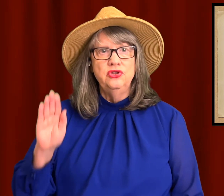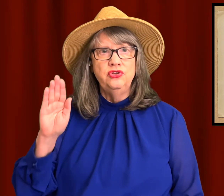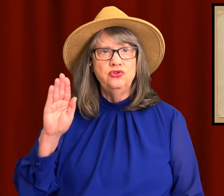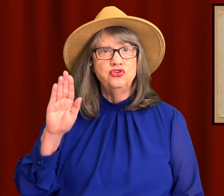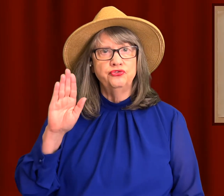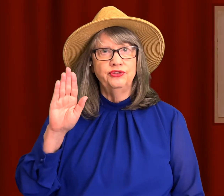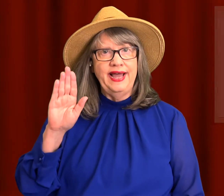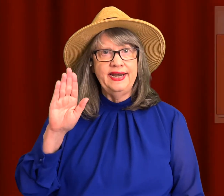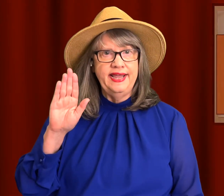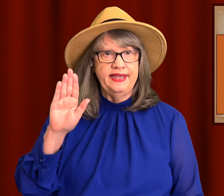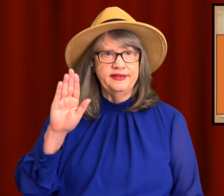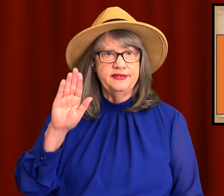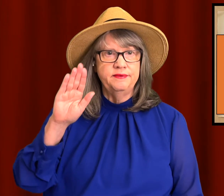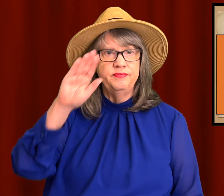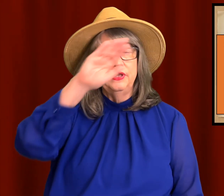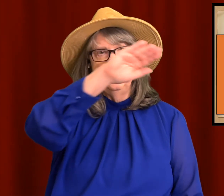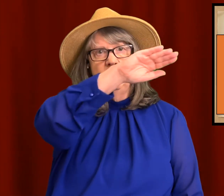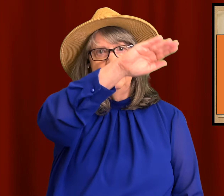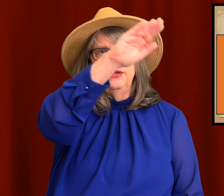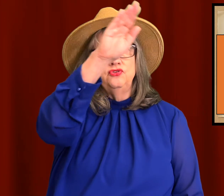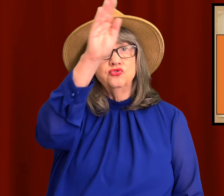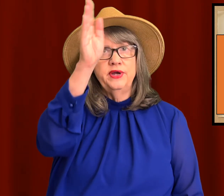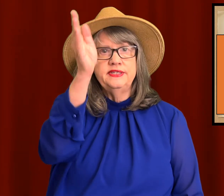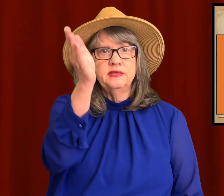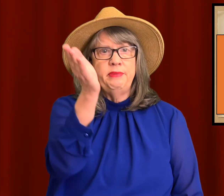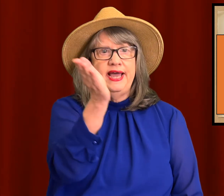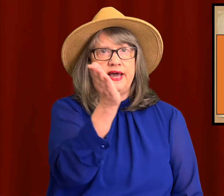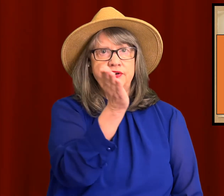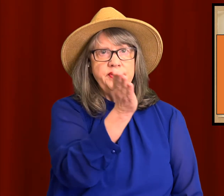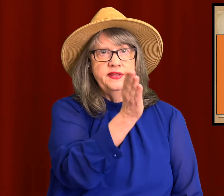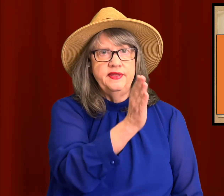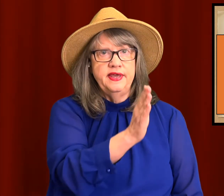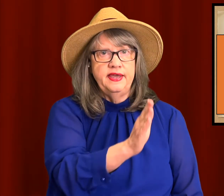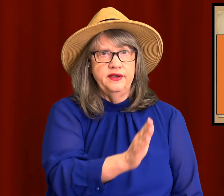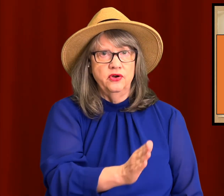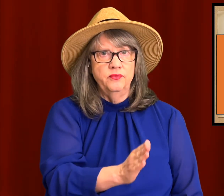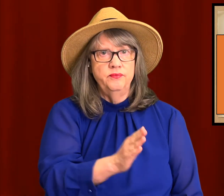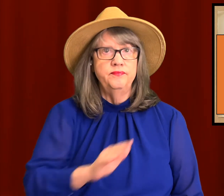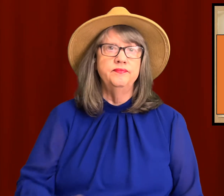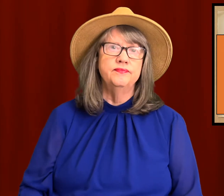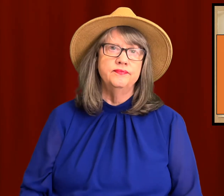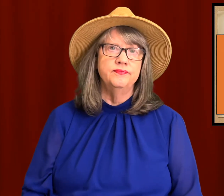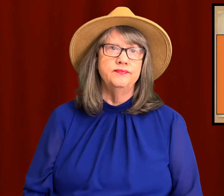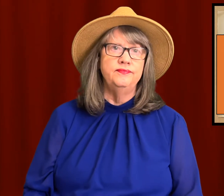Use your flat hand. Trace a pattern in the air.